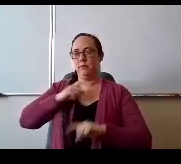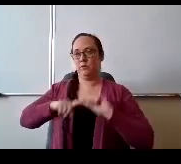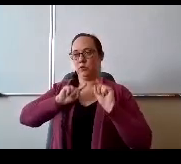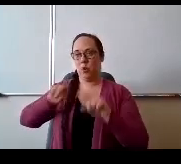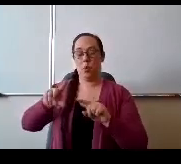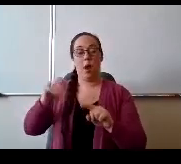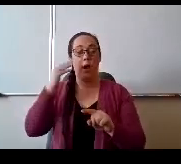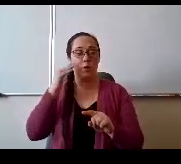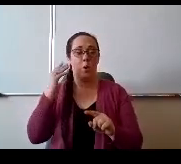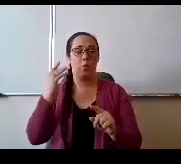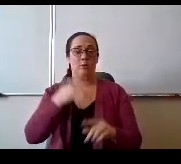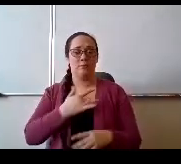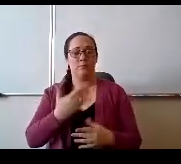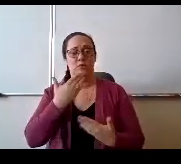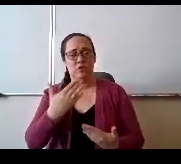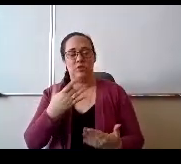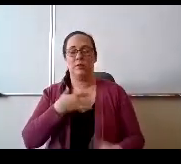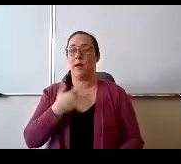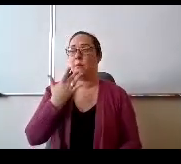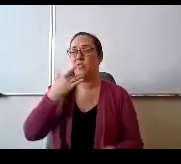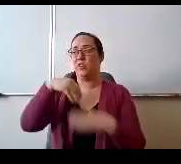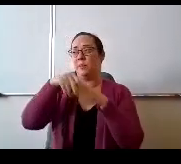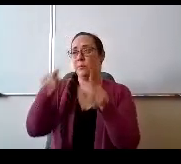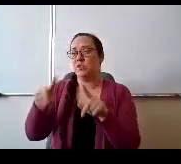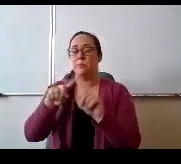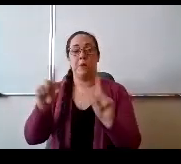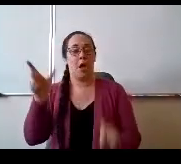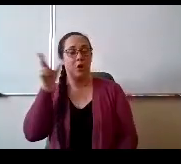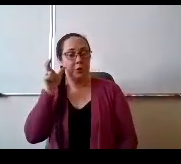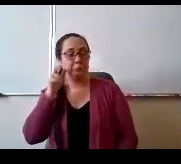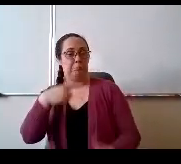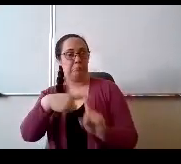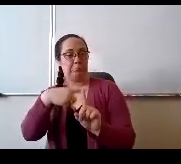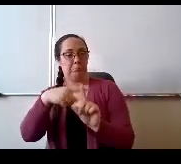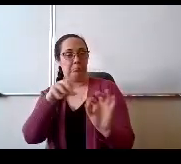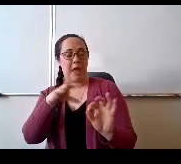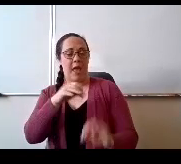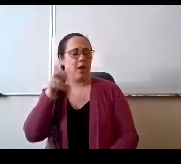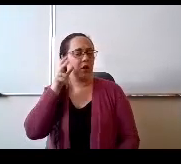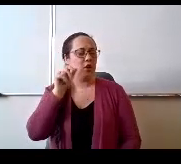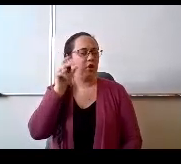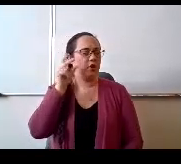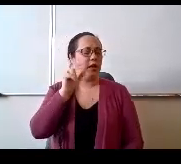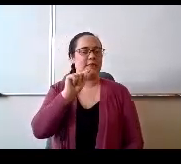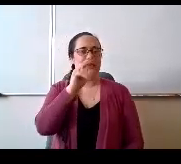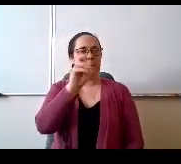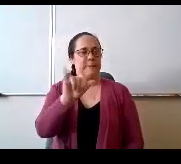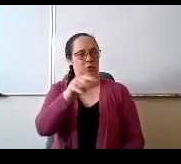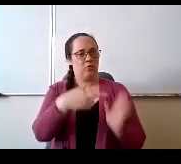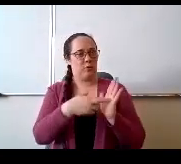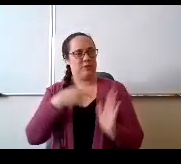but here they went quite well and I hear Mr. Timmy that YouTube represented as well for Miss Thompson. So thank you.